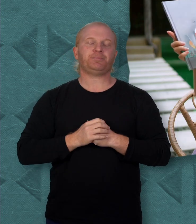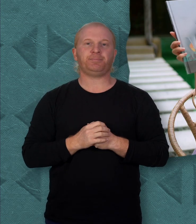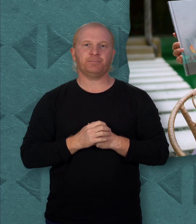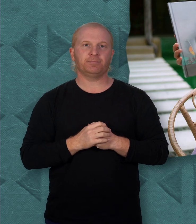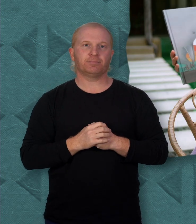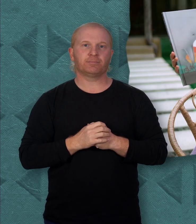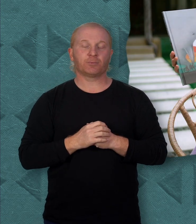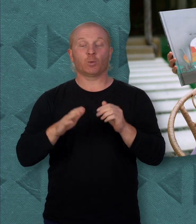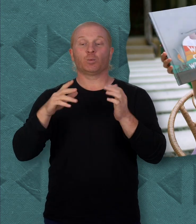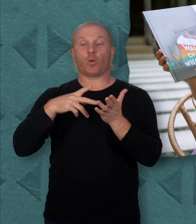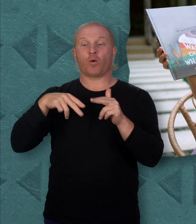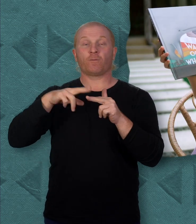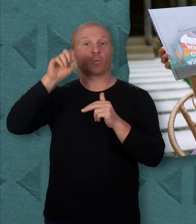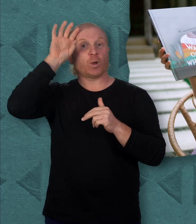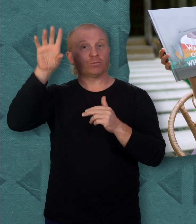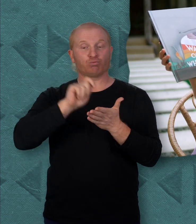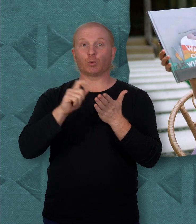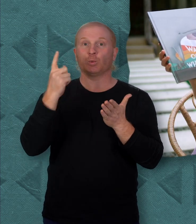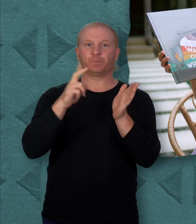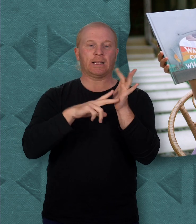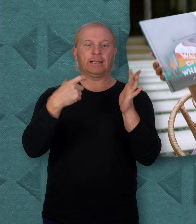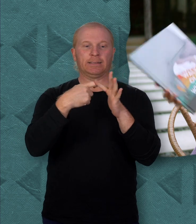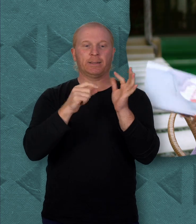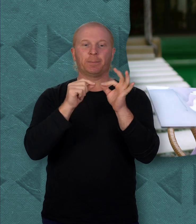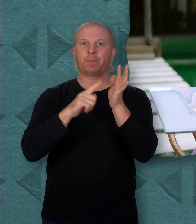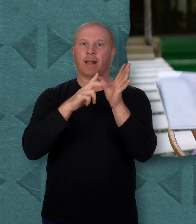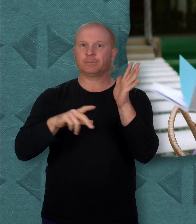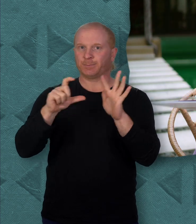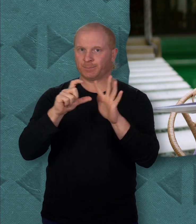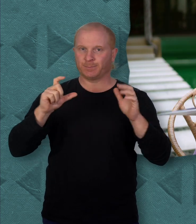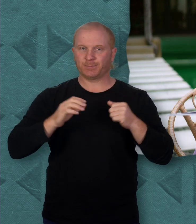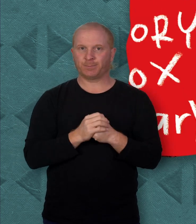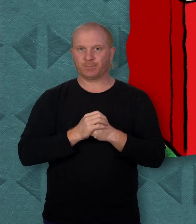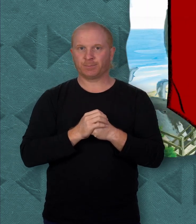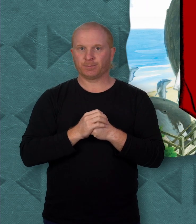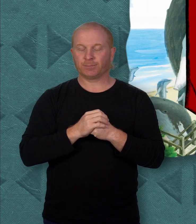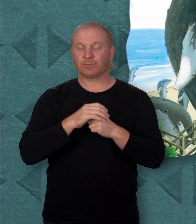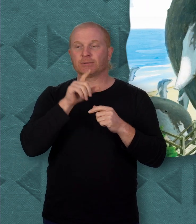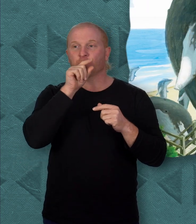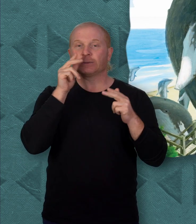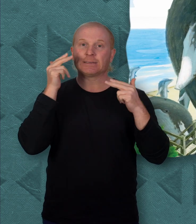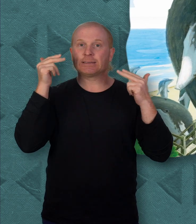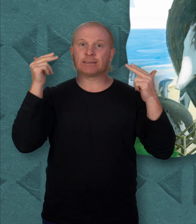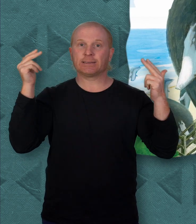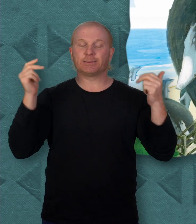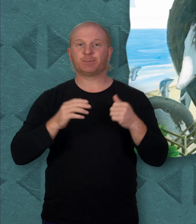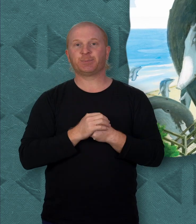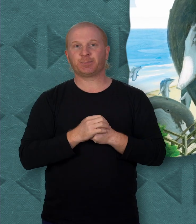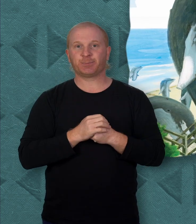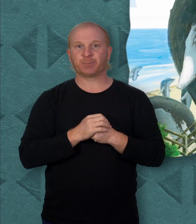'Walk of the Whales' by Nick Bland. (birds squawking) (waves crashing)